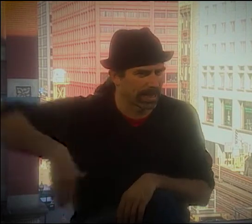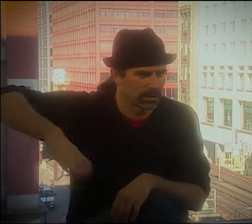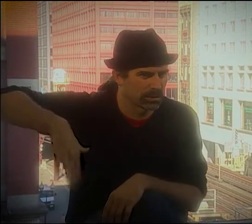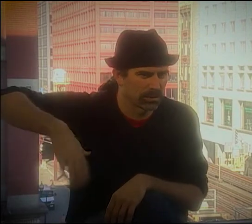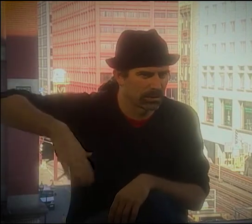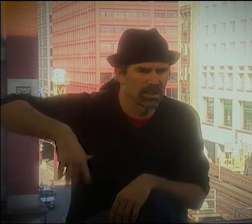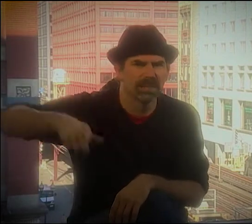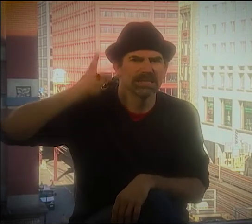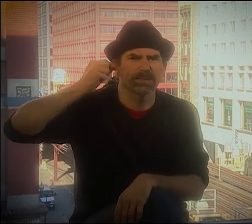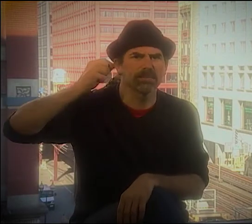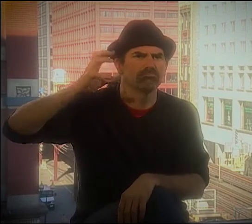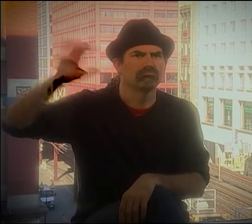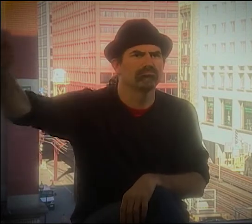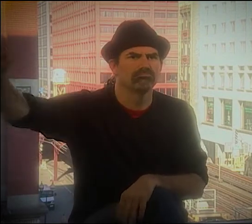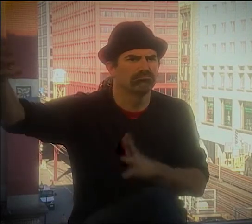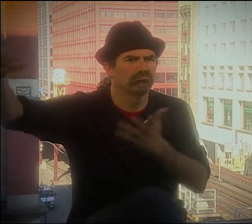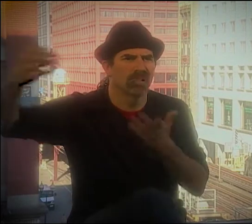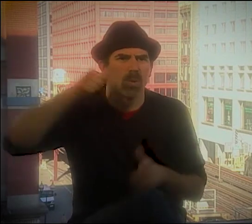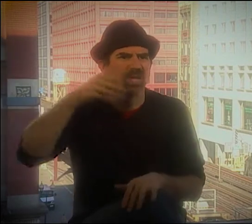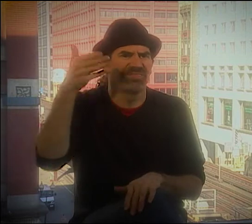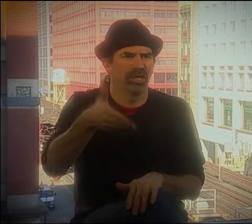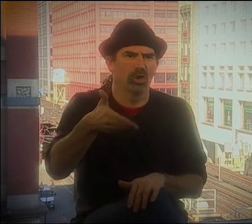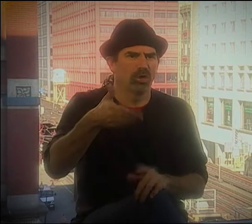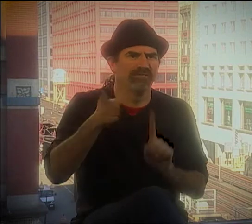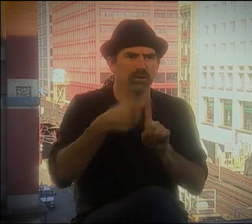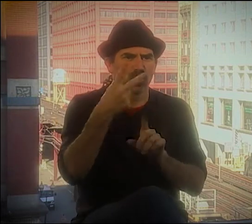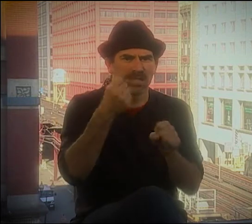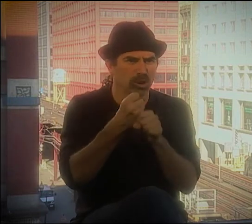THOSE TYPES OF THINGS. I HADN'T MET DEBBIE YET.